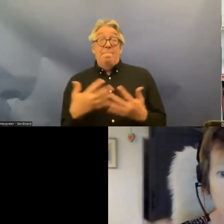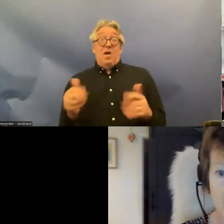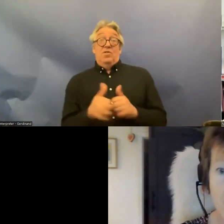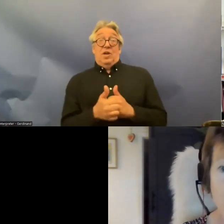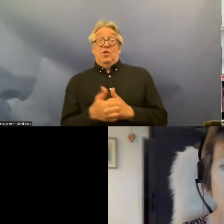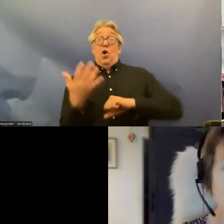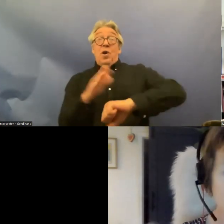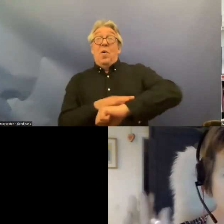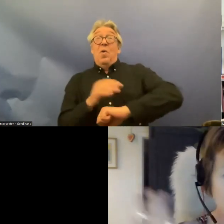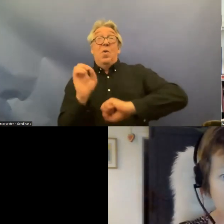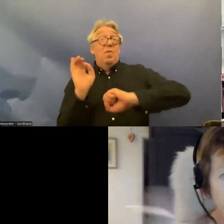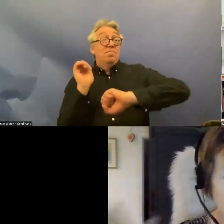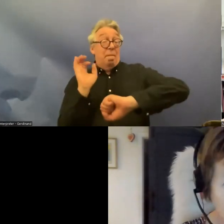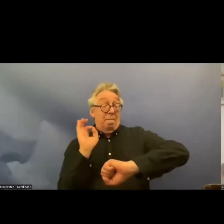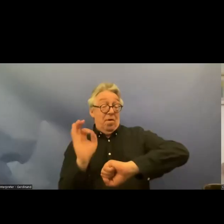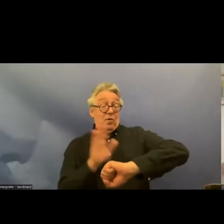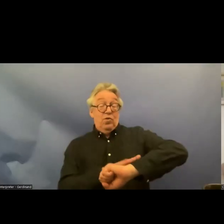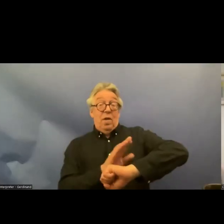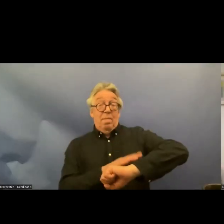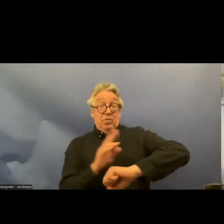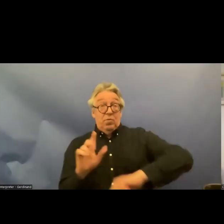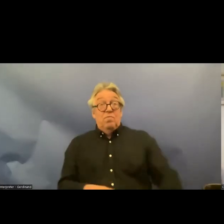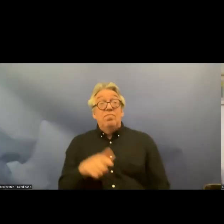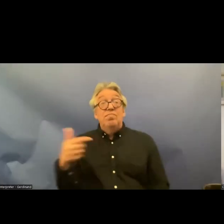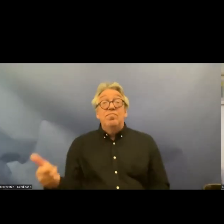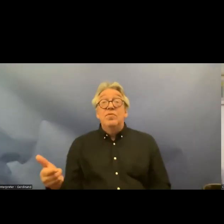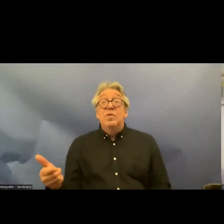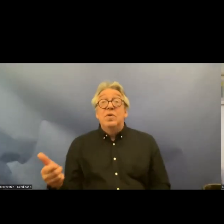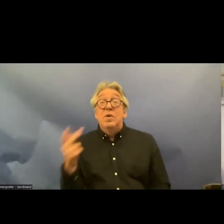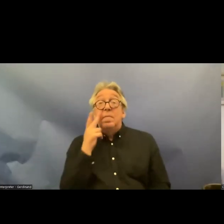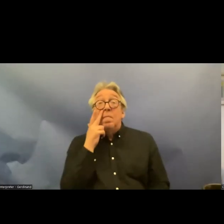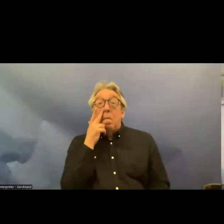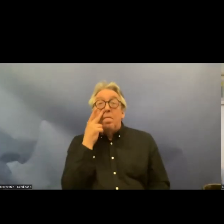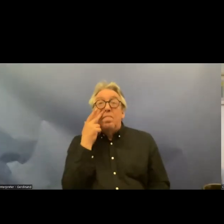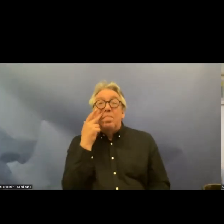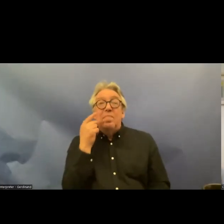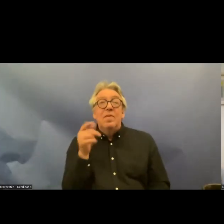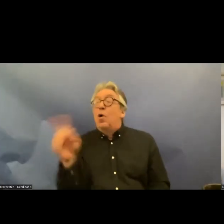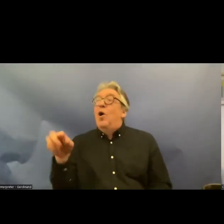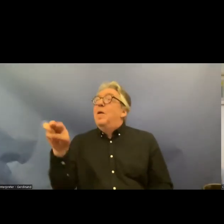great moment to switch over and to move and thank you very much Markus to